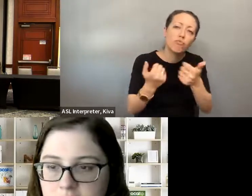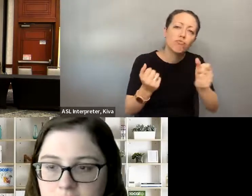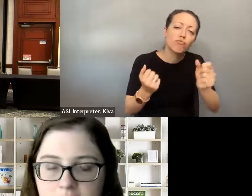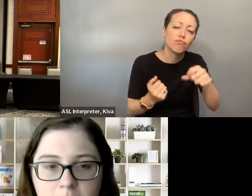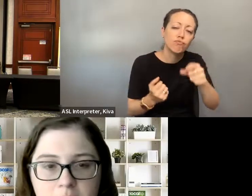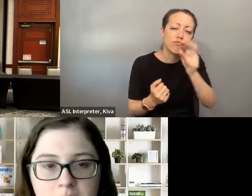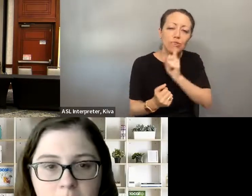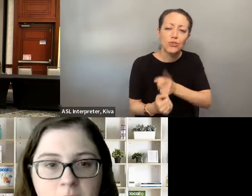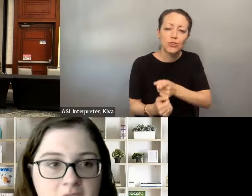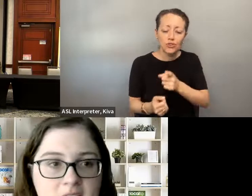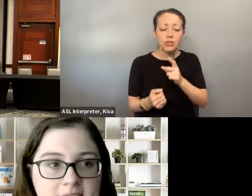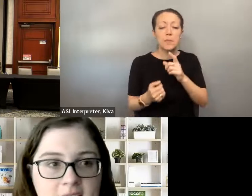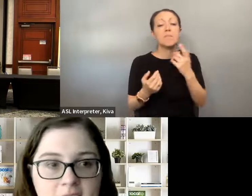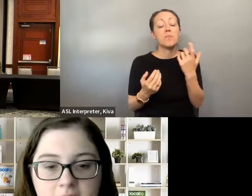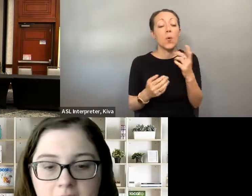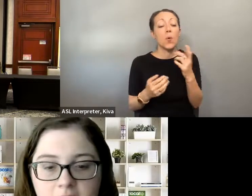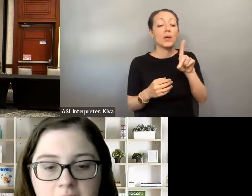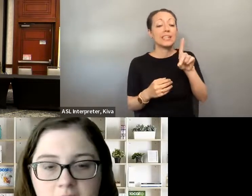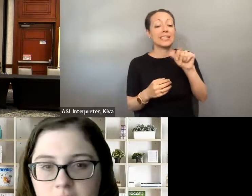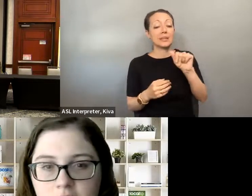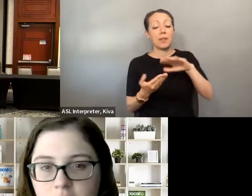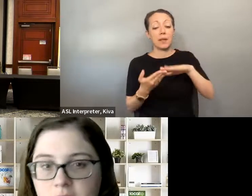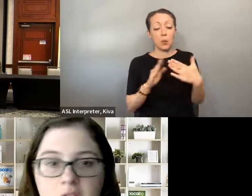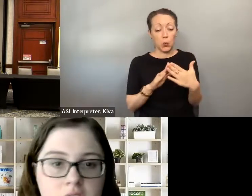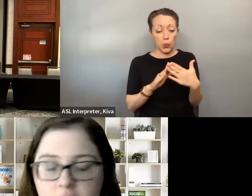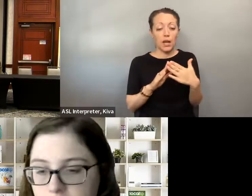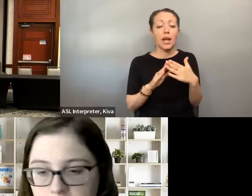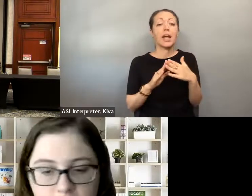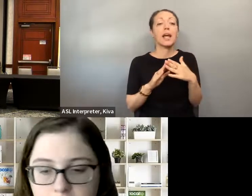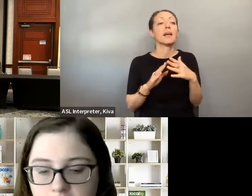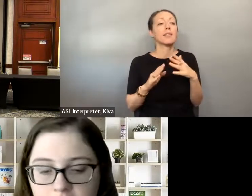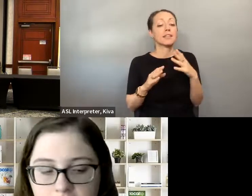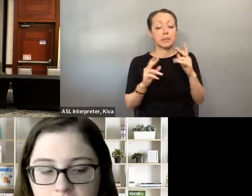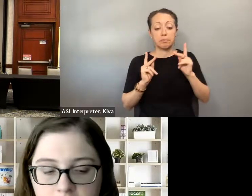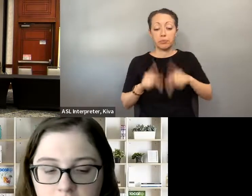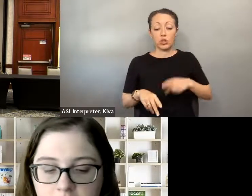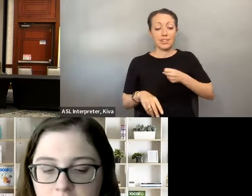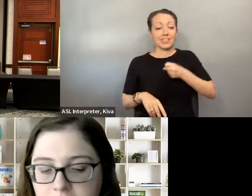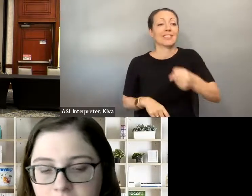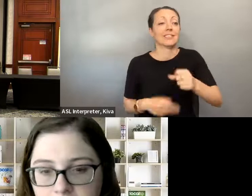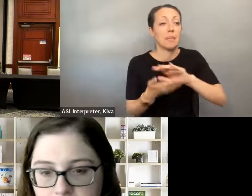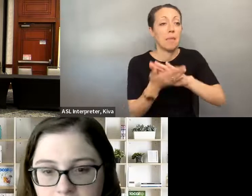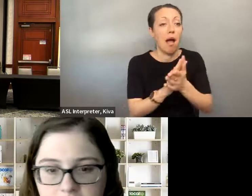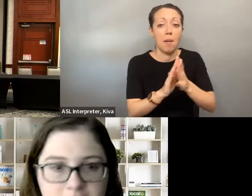make it accessible to people with disabilities and make the content tailored to the disability community as much